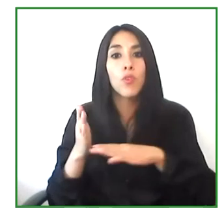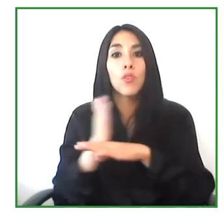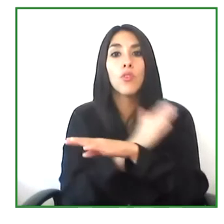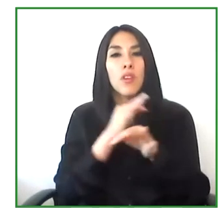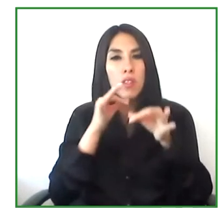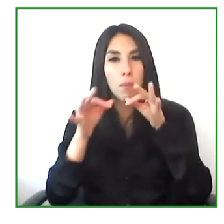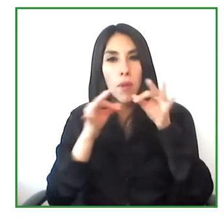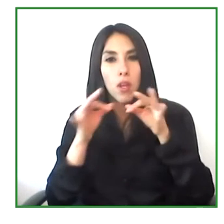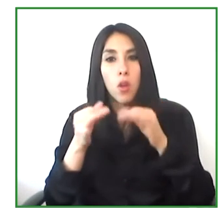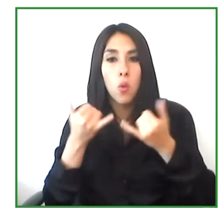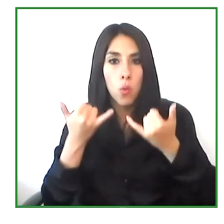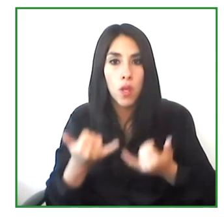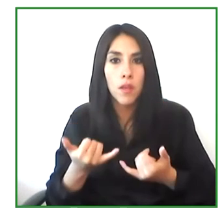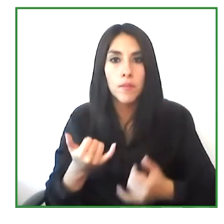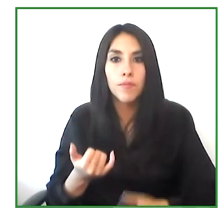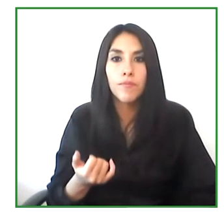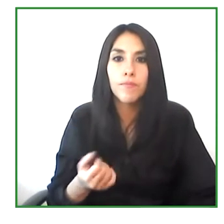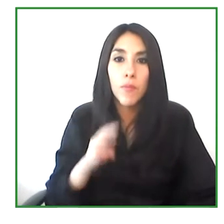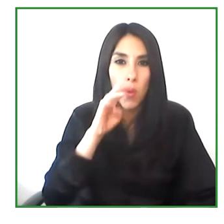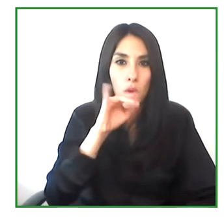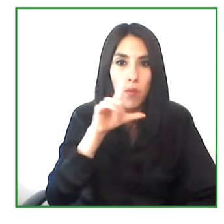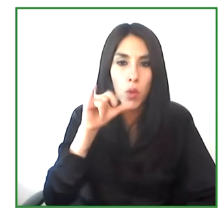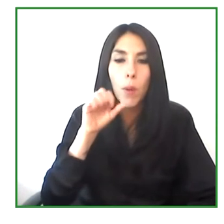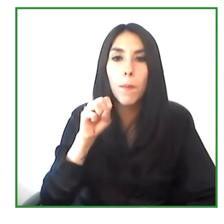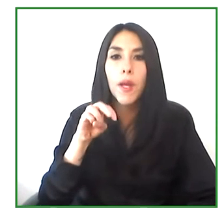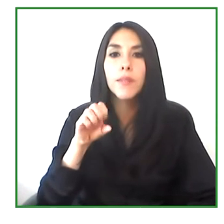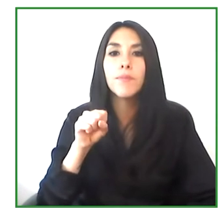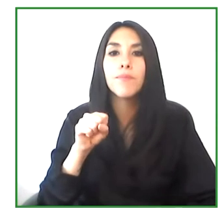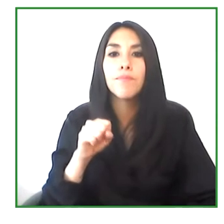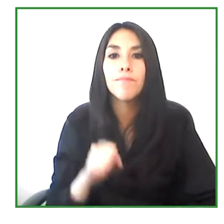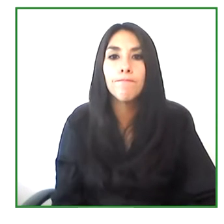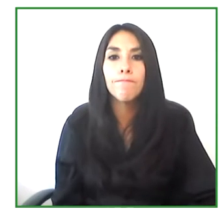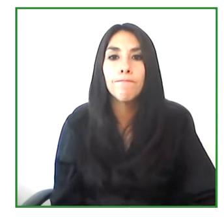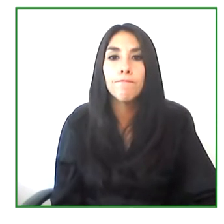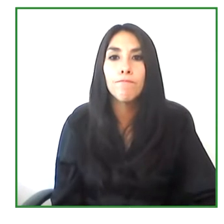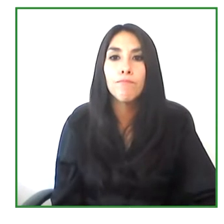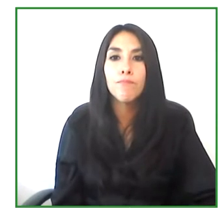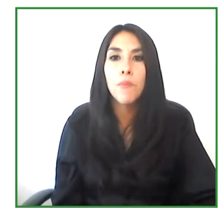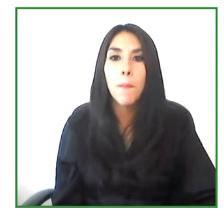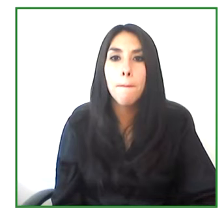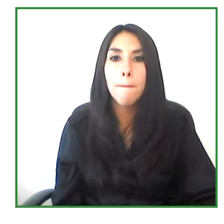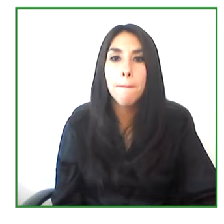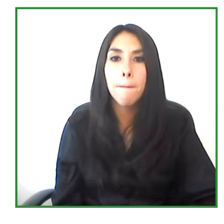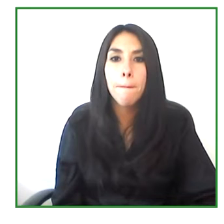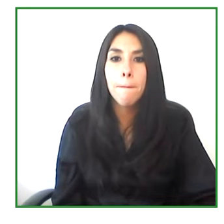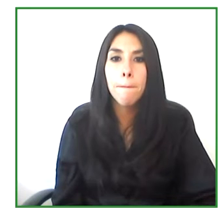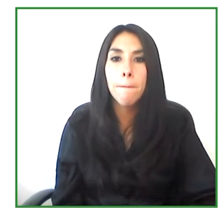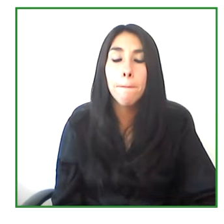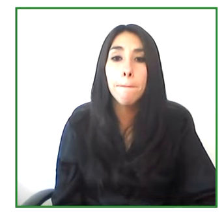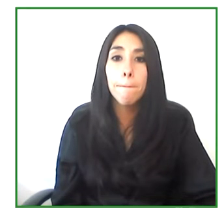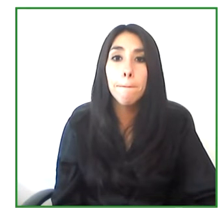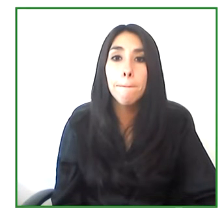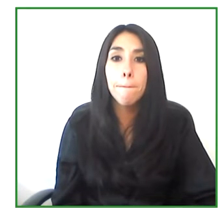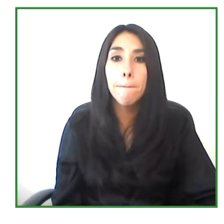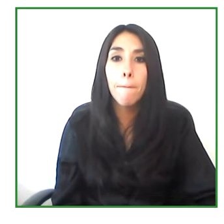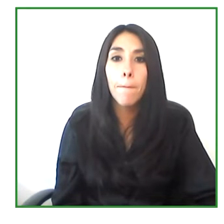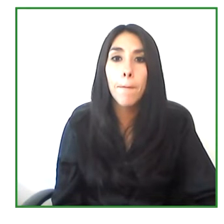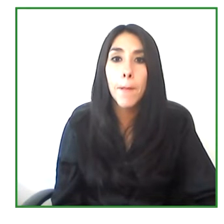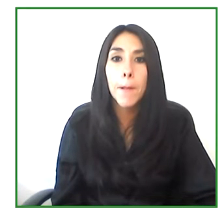I'm going to start with Guilherme Braga, the CEO of Egalité so he can tell us about their